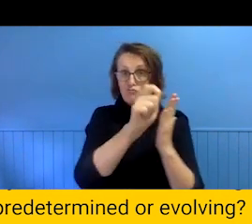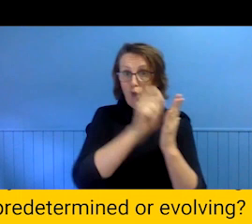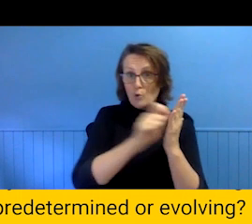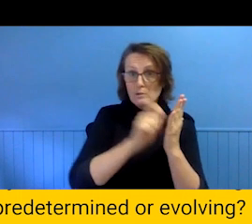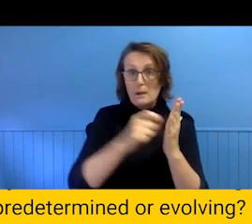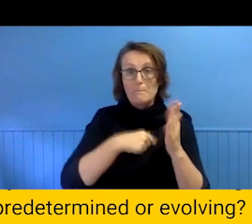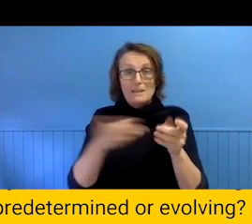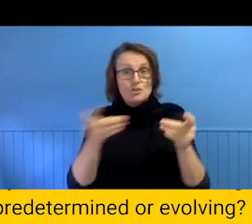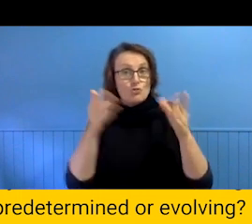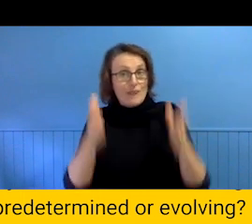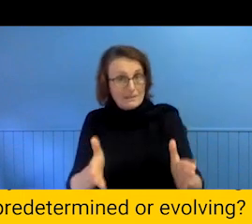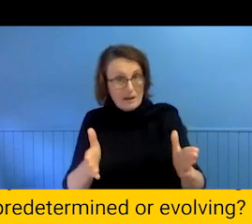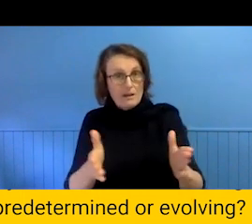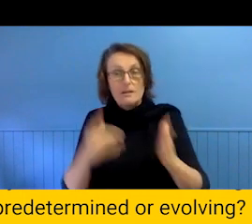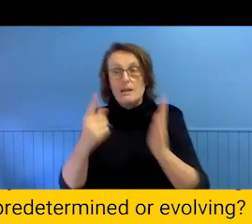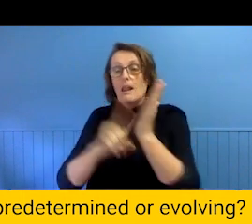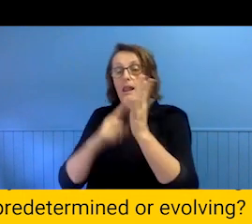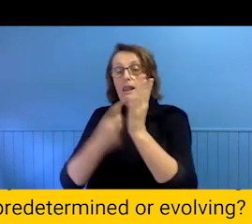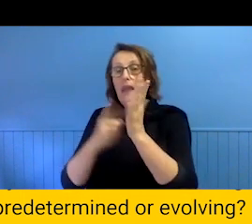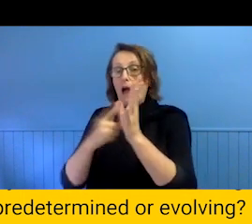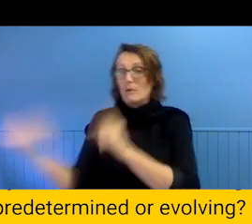came in to run the are her Sal room and be a guide for the creatives and